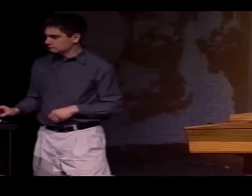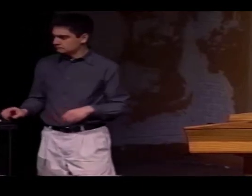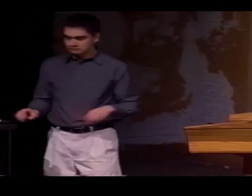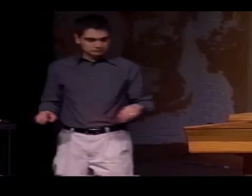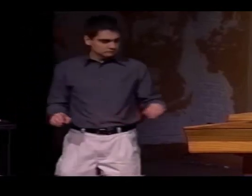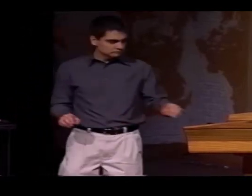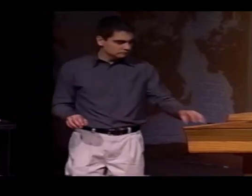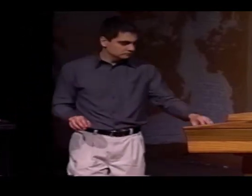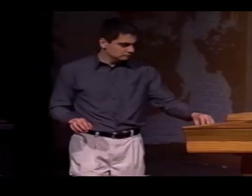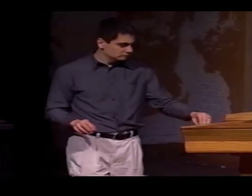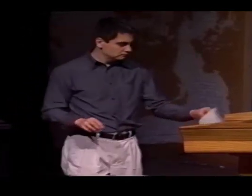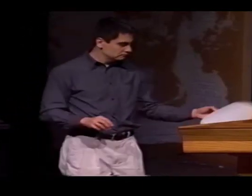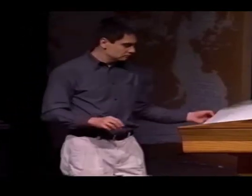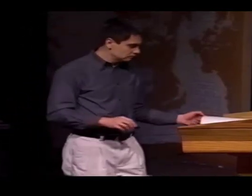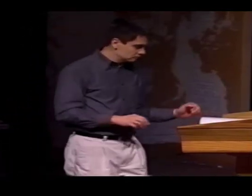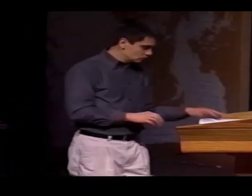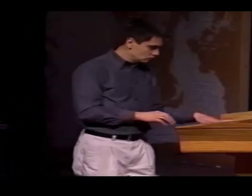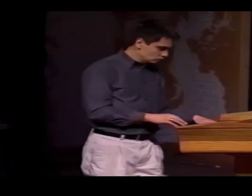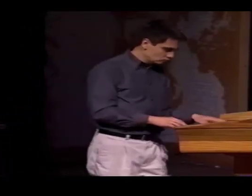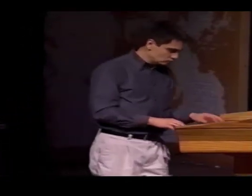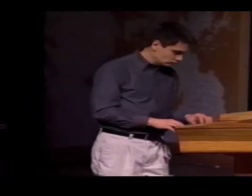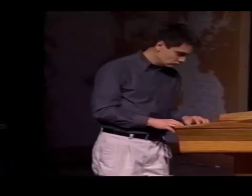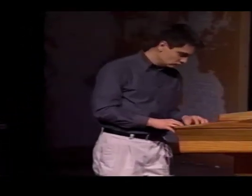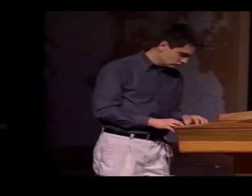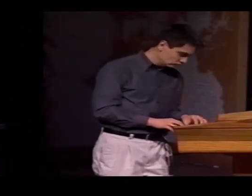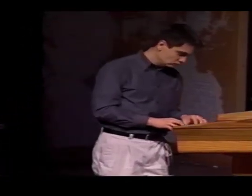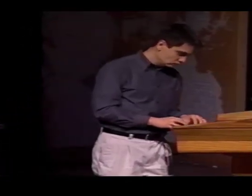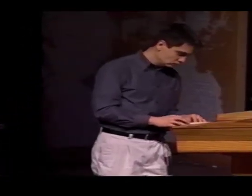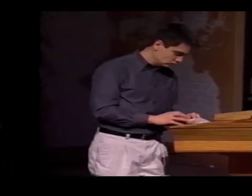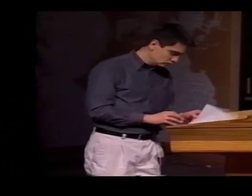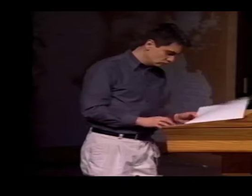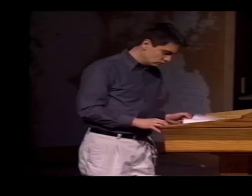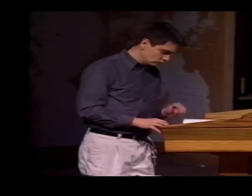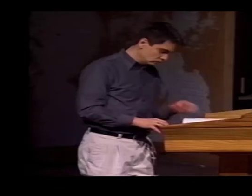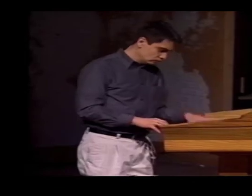SO THE DEVELOPMENT OF FRENCH AND AMERICAN SIGN LANGUAGE WERE PARALLEL.